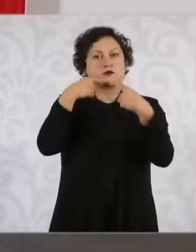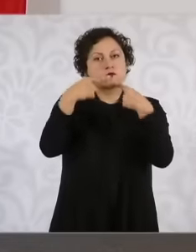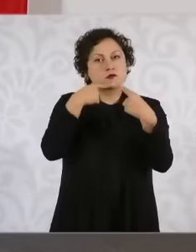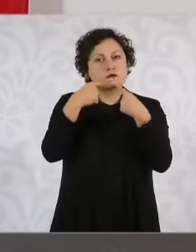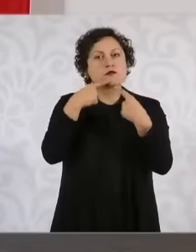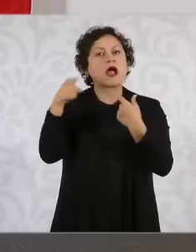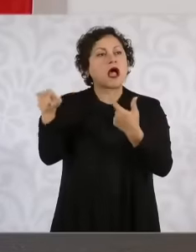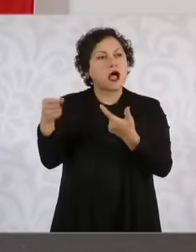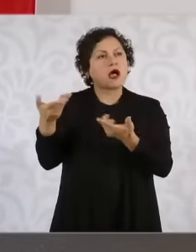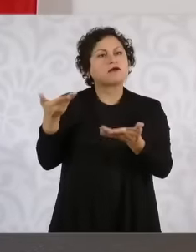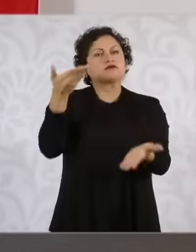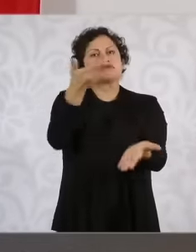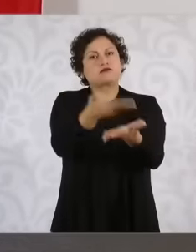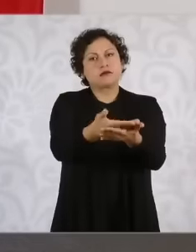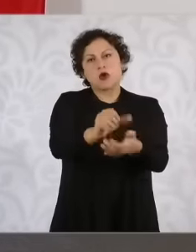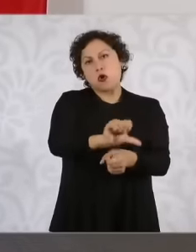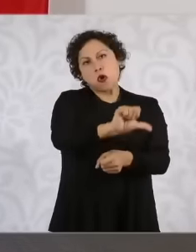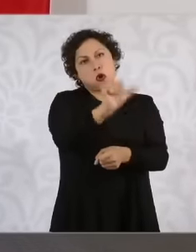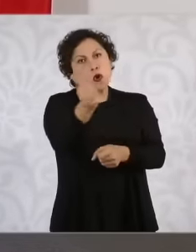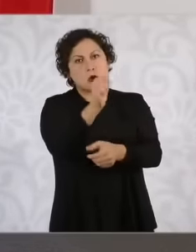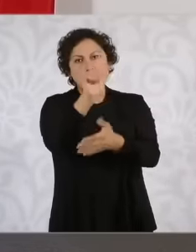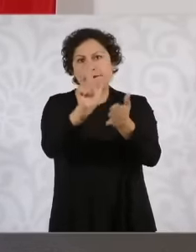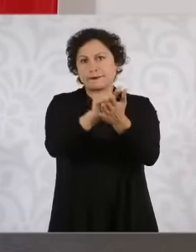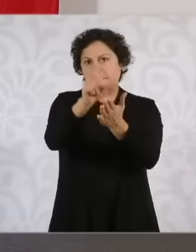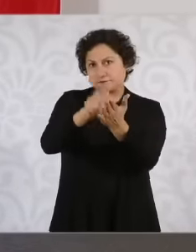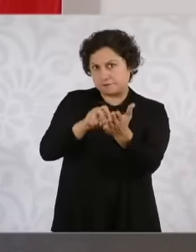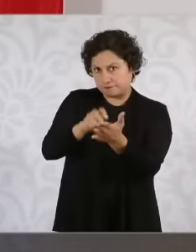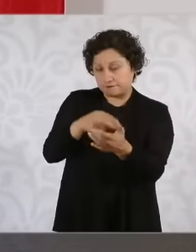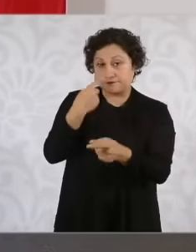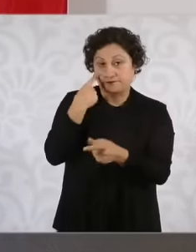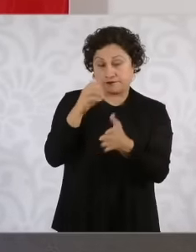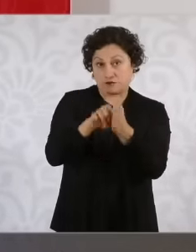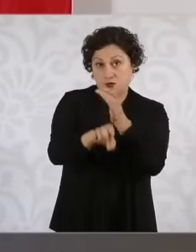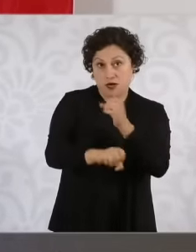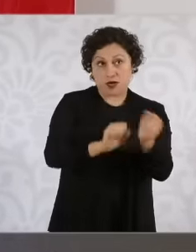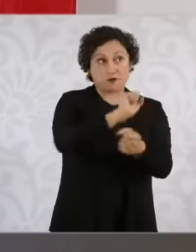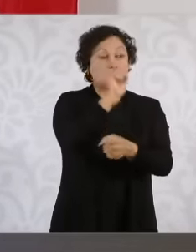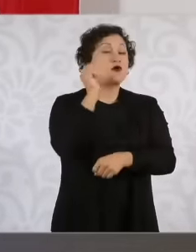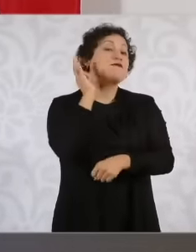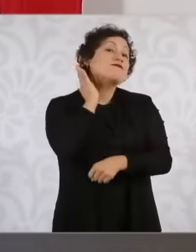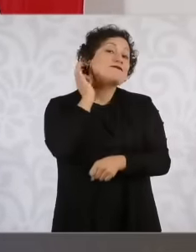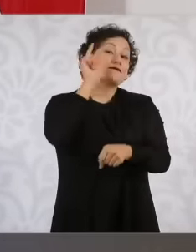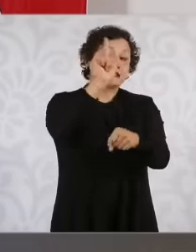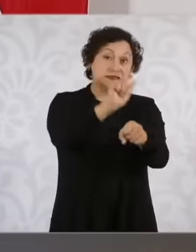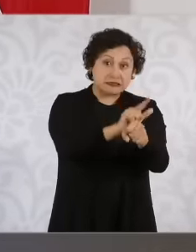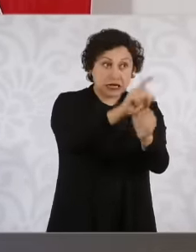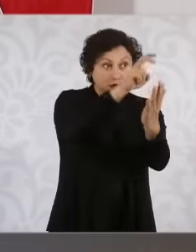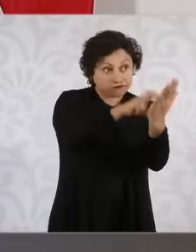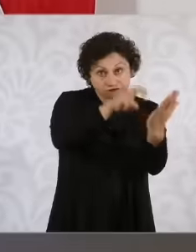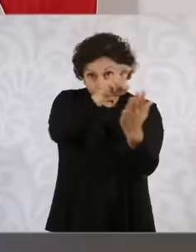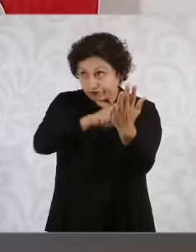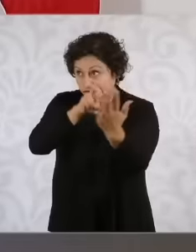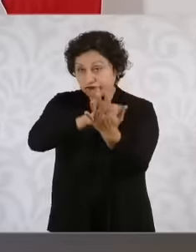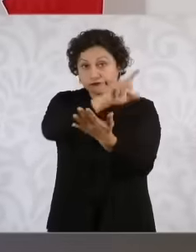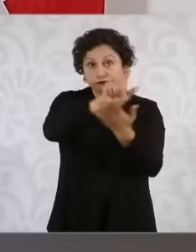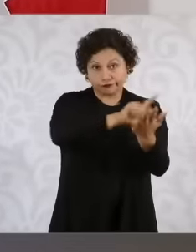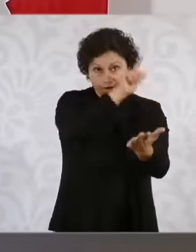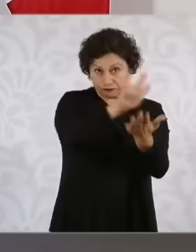other reforms, for example, not only to the prosecutor's office but also to everything that is civic justice